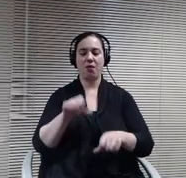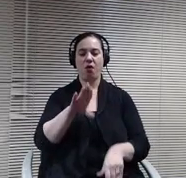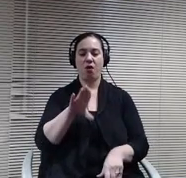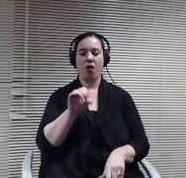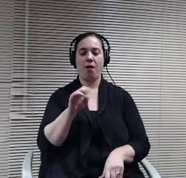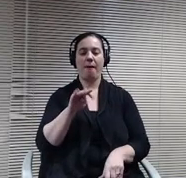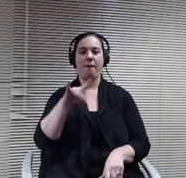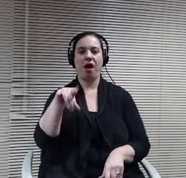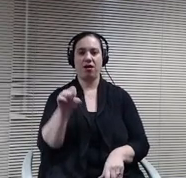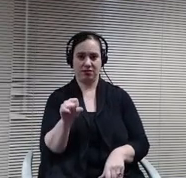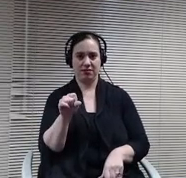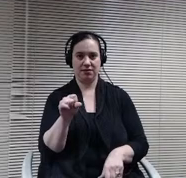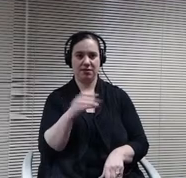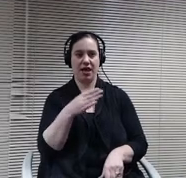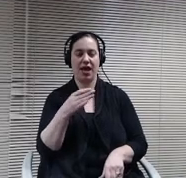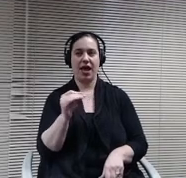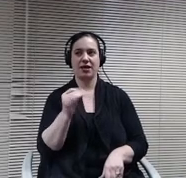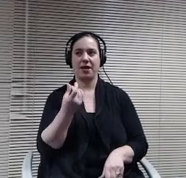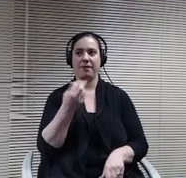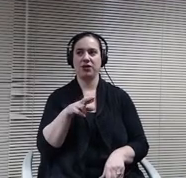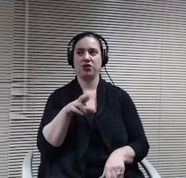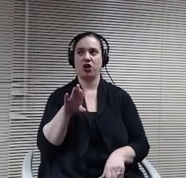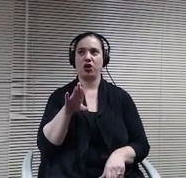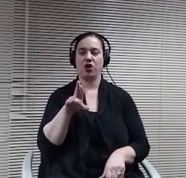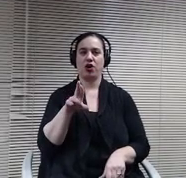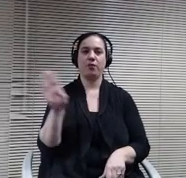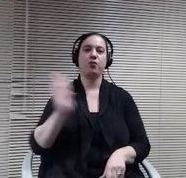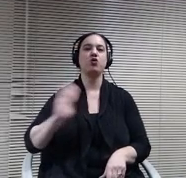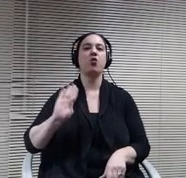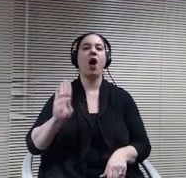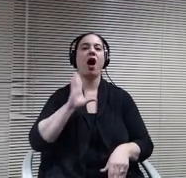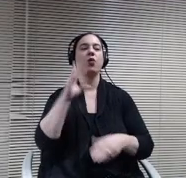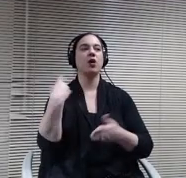of this sale and the great rate that we were able to get for